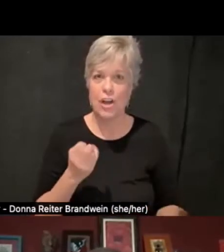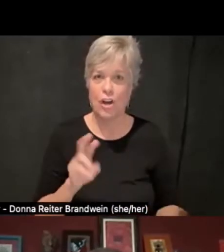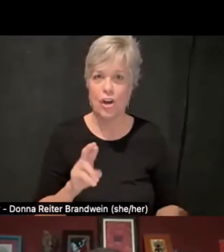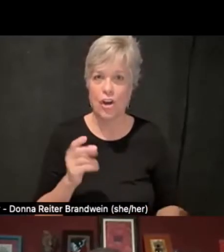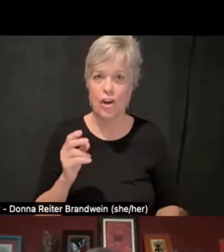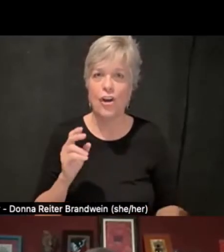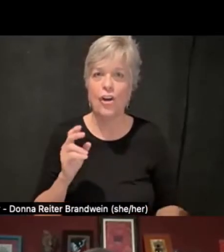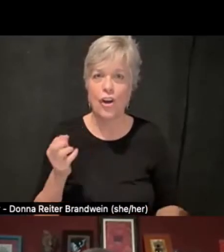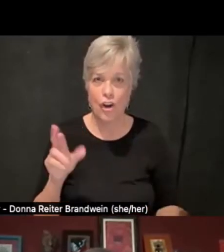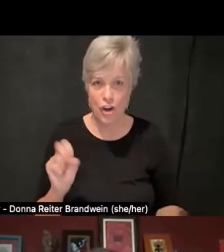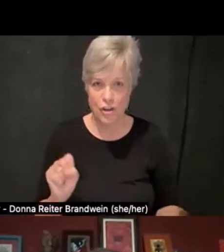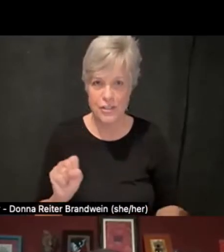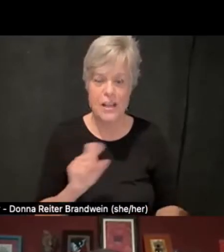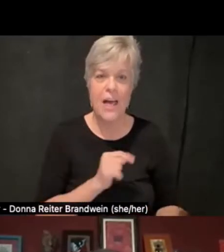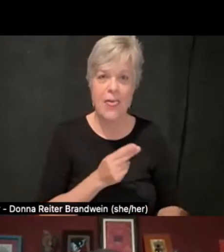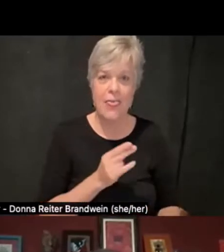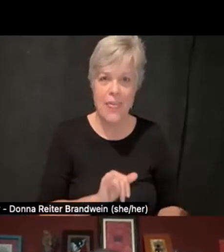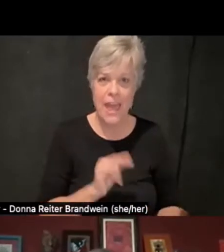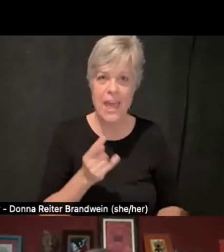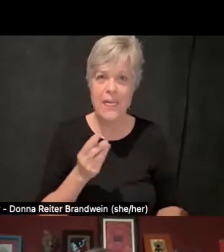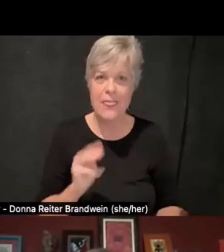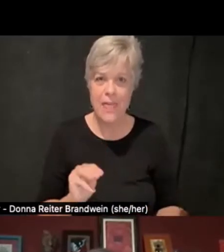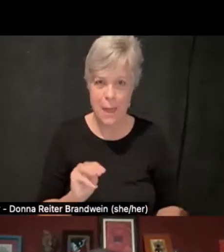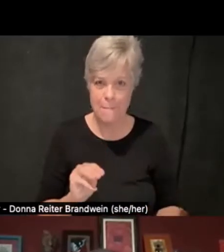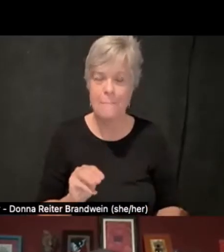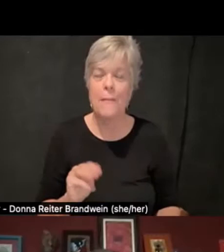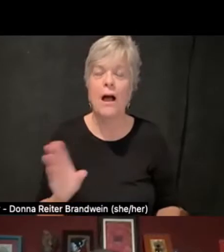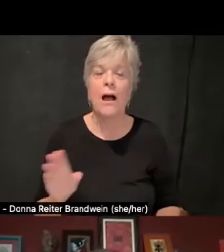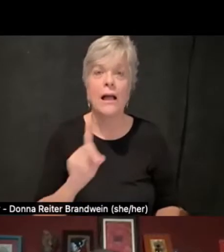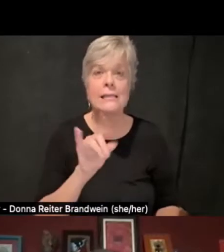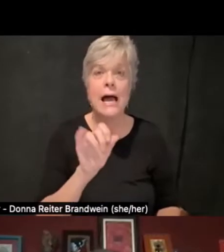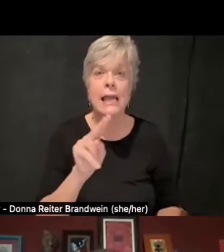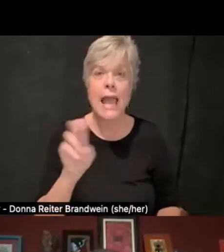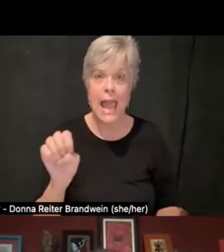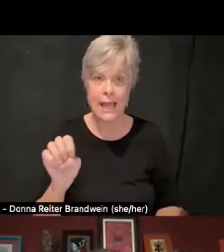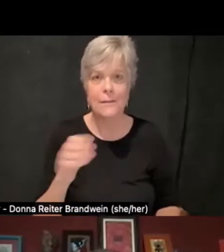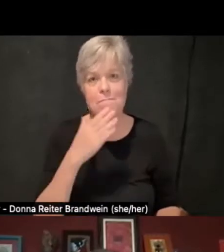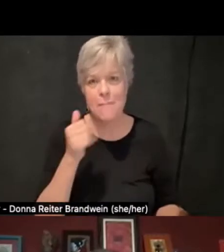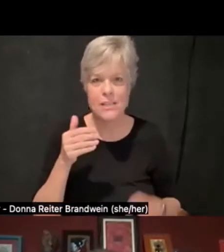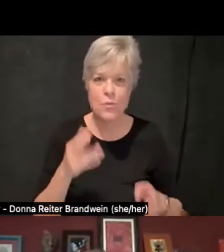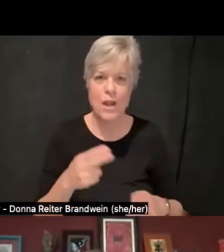but Diane is really the best way to address me, or "Hey, you" also works if it's done with affection.